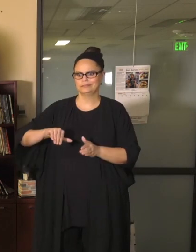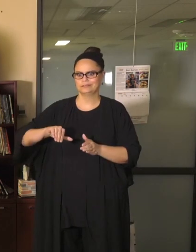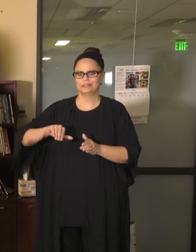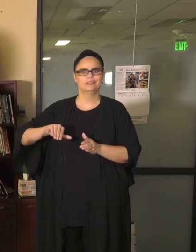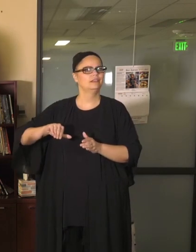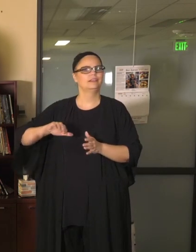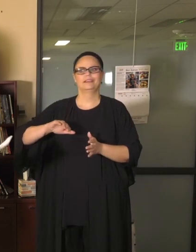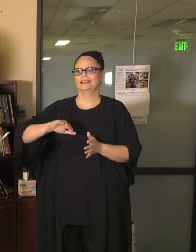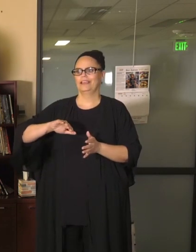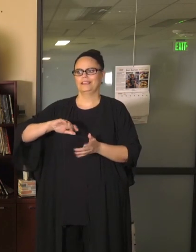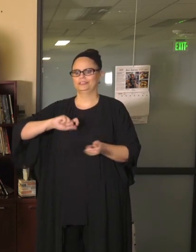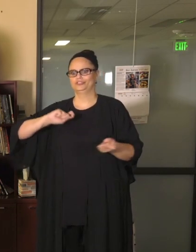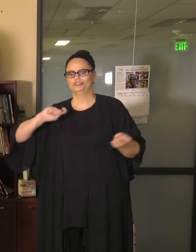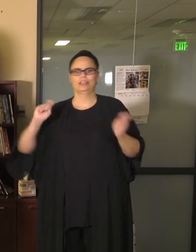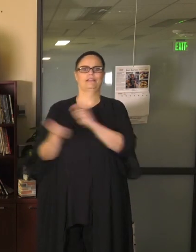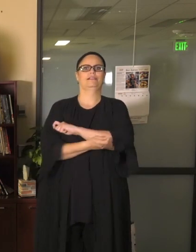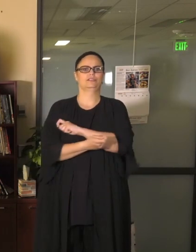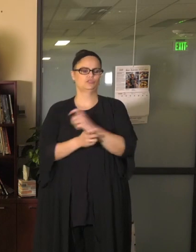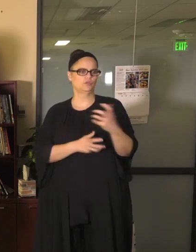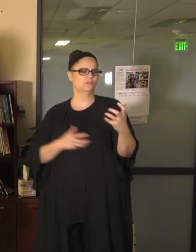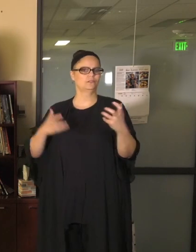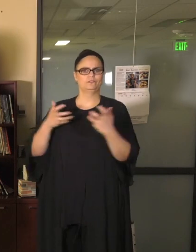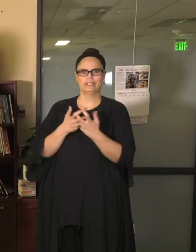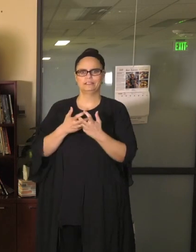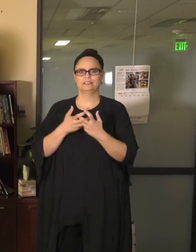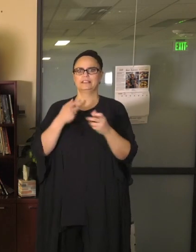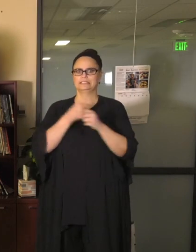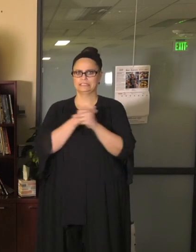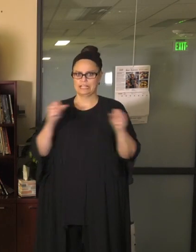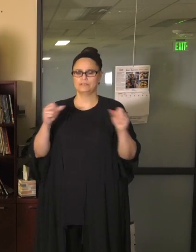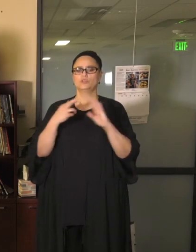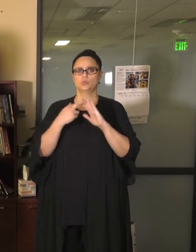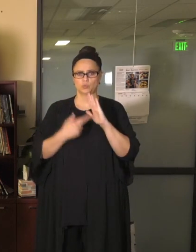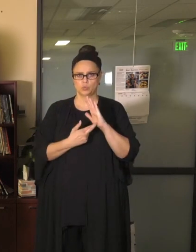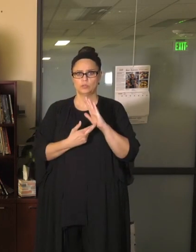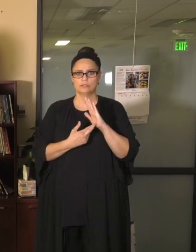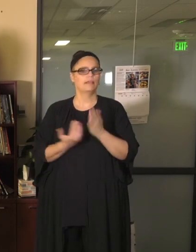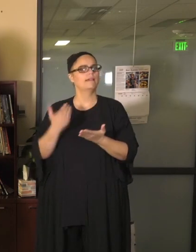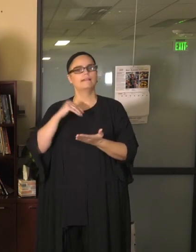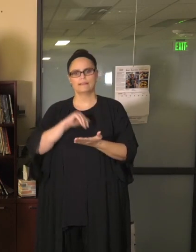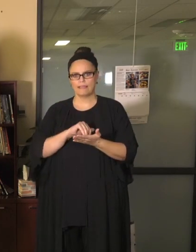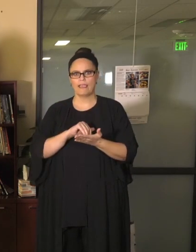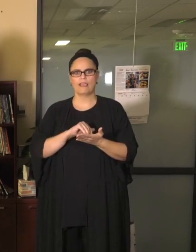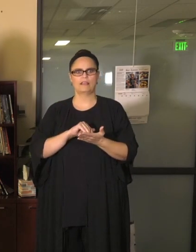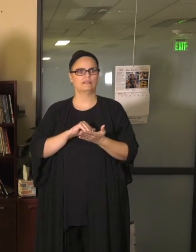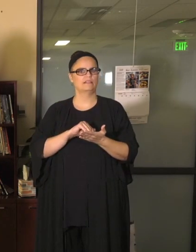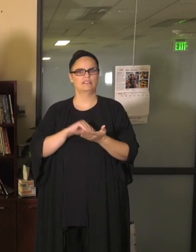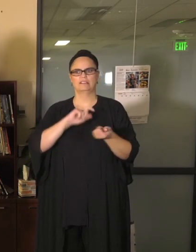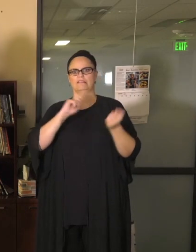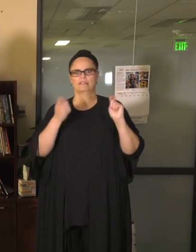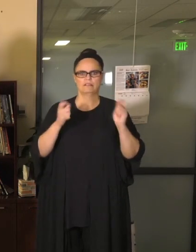retrofitted to make sure that we're fitting in the safety guidelines and again the different fluctuations in enrollment that we might face.